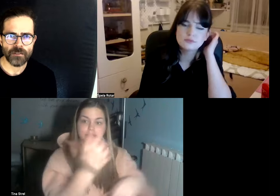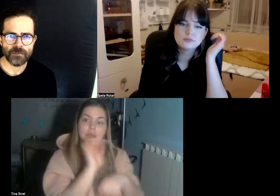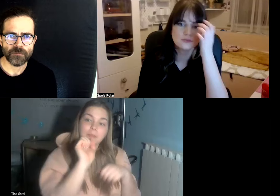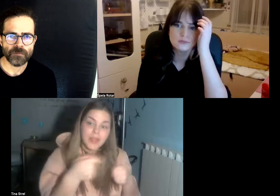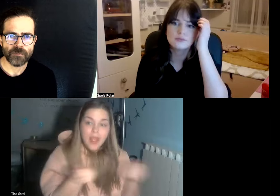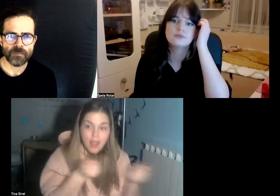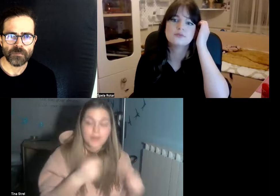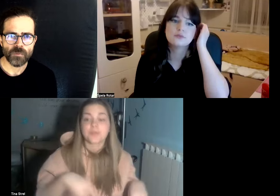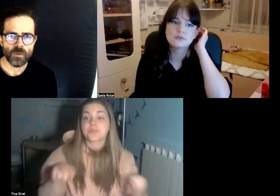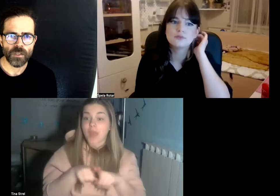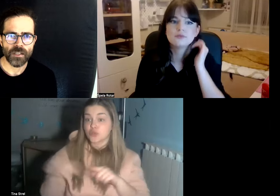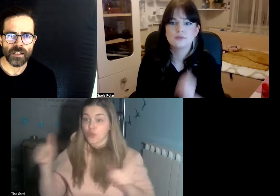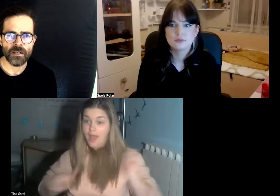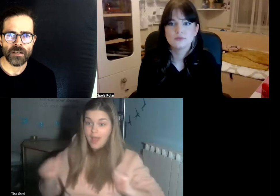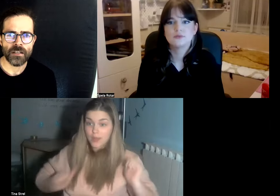we can